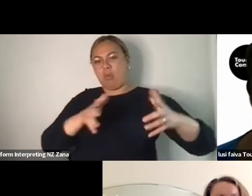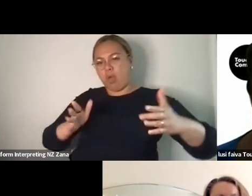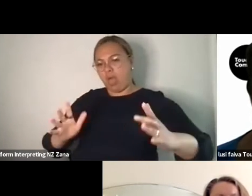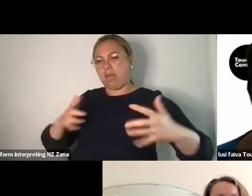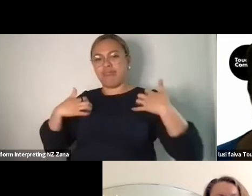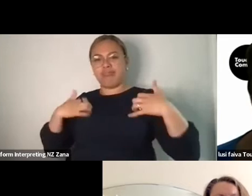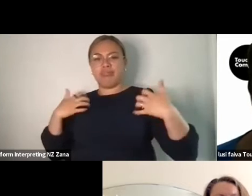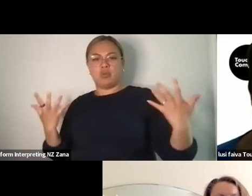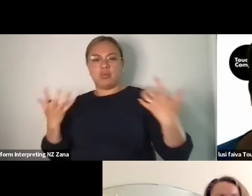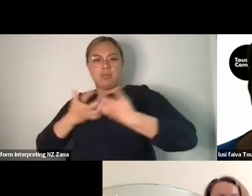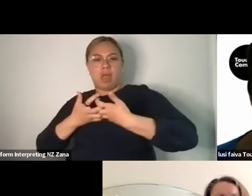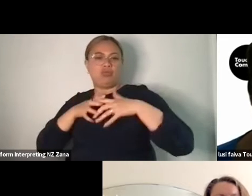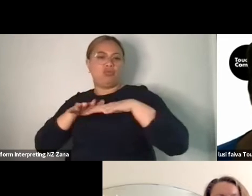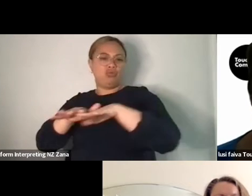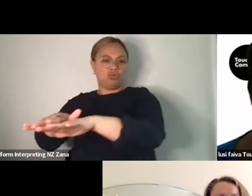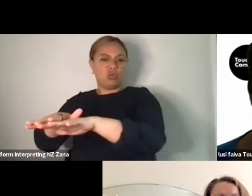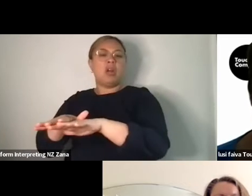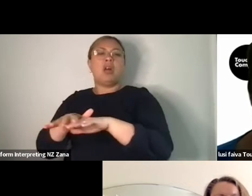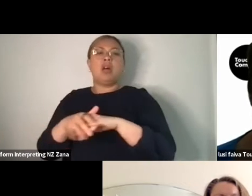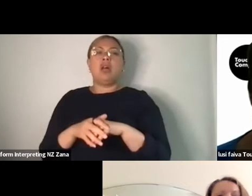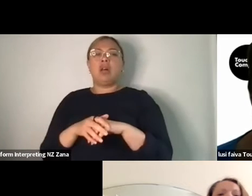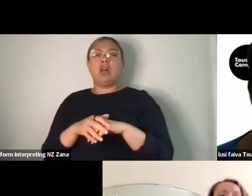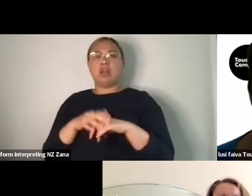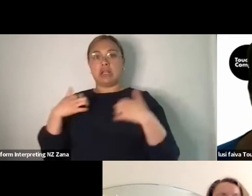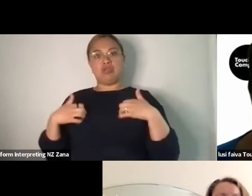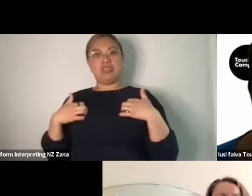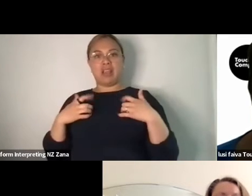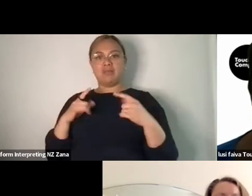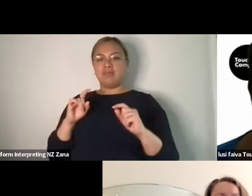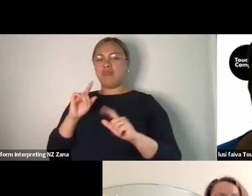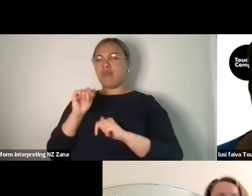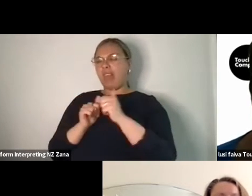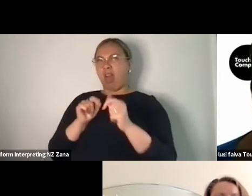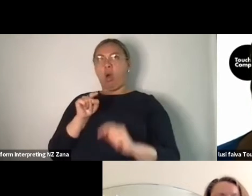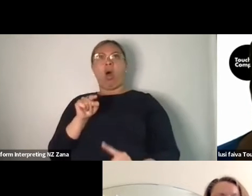rather than seeing it as a challenge, they’re more “oh, okay yeah, I've got to - I've got to think